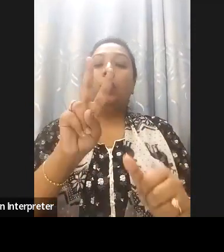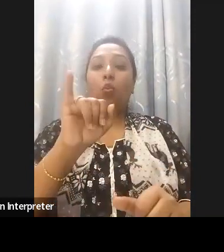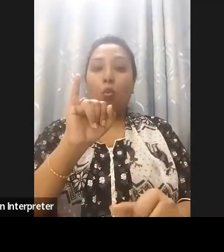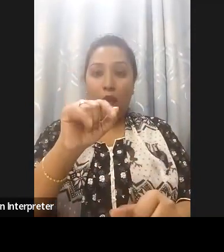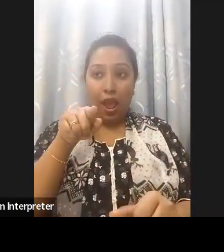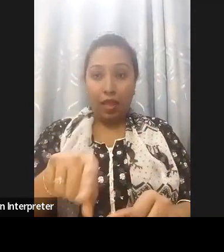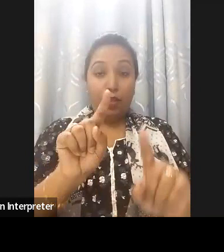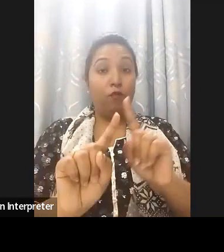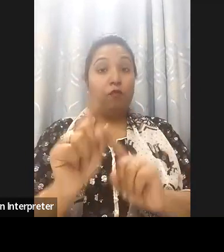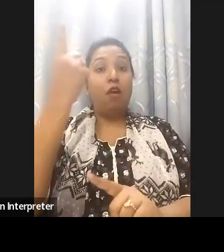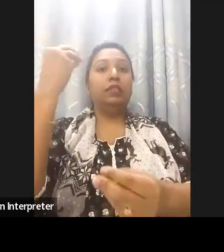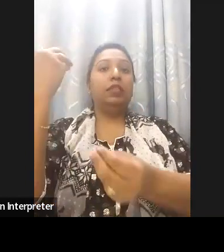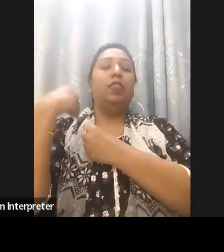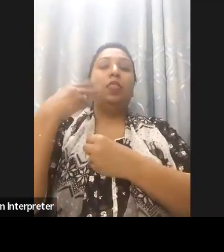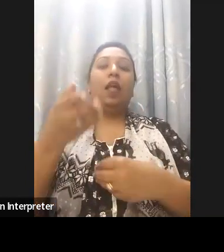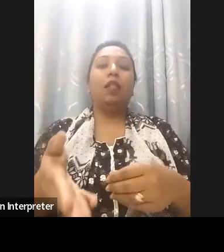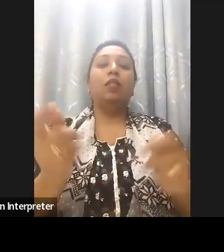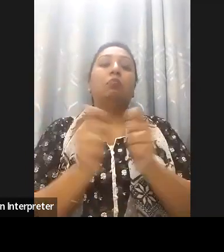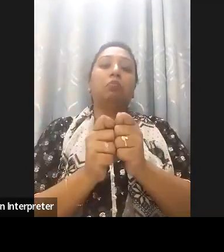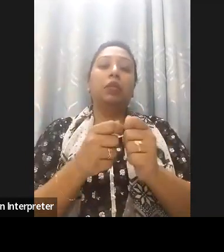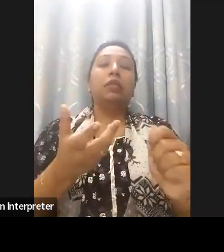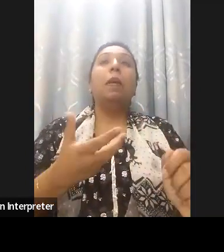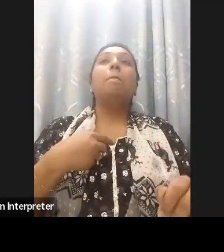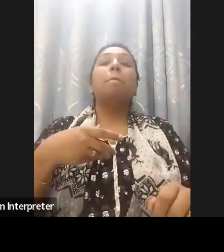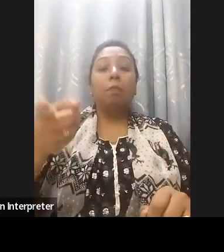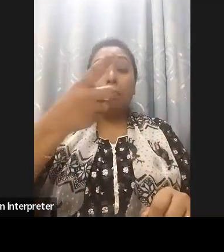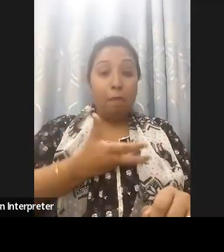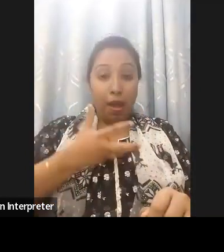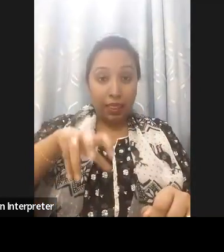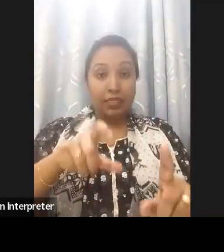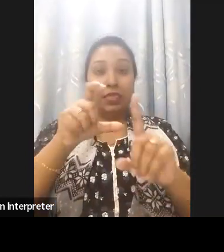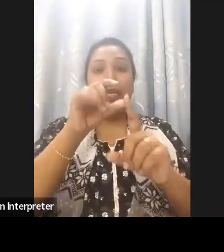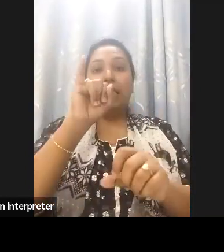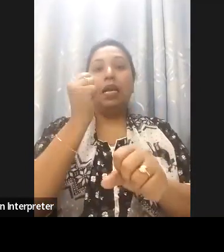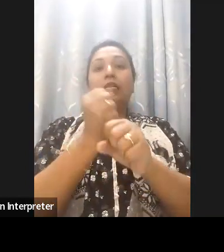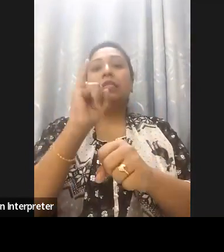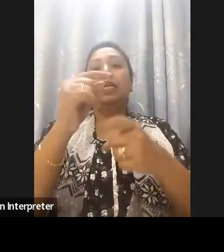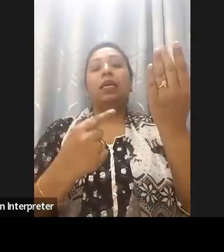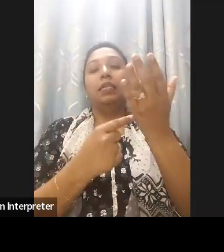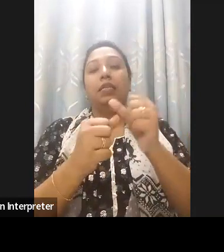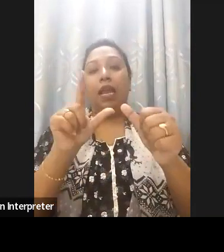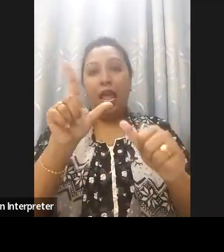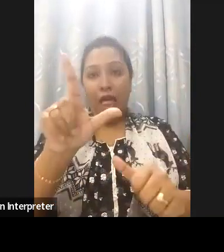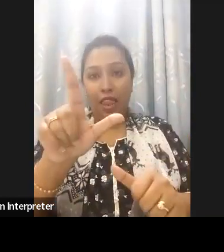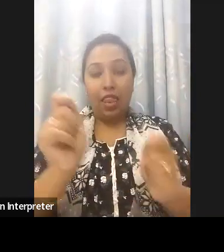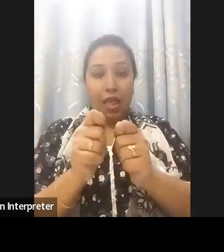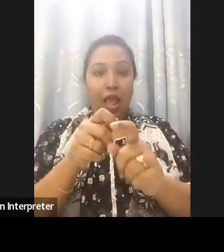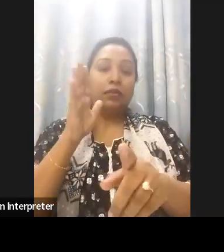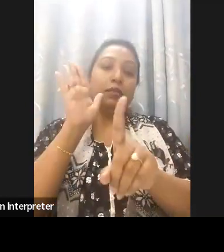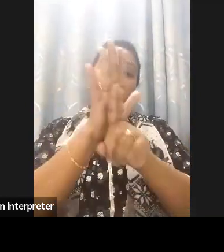ensure accessibility and inclusion in Bangladesh. I was very attentively listening to the presentation